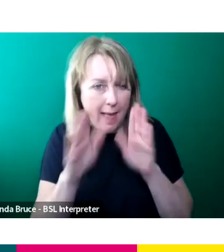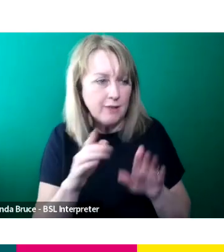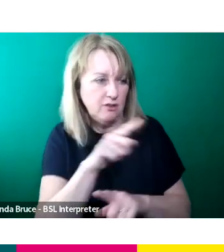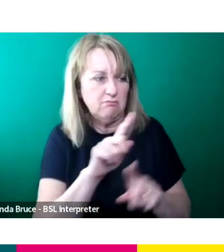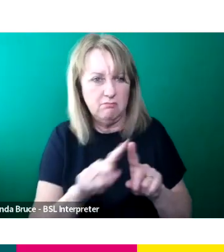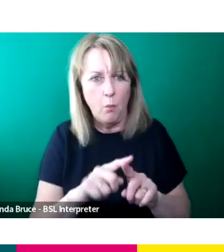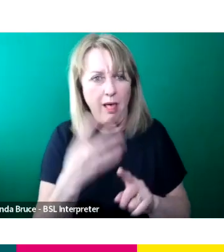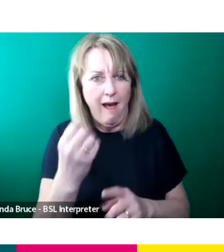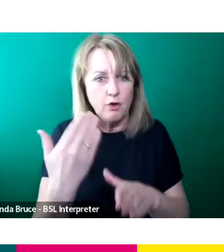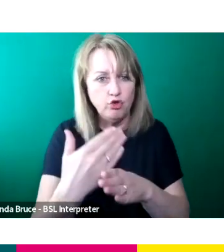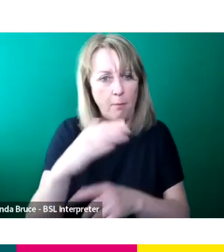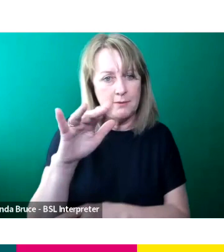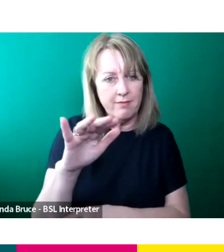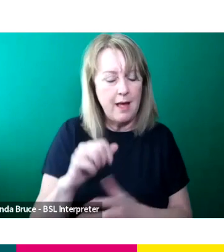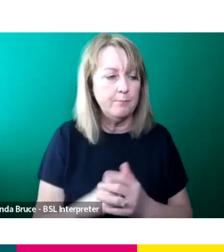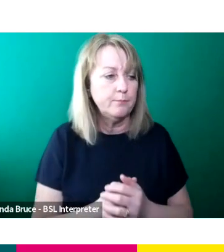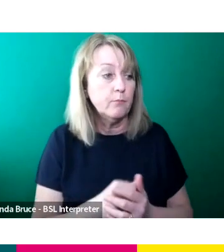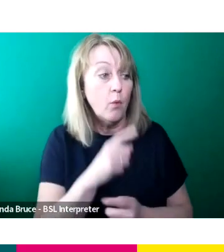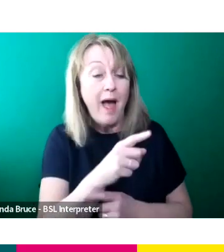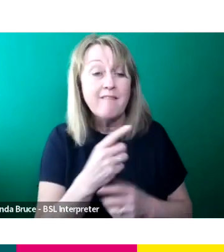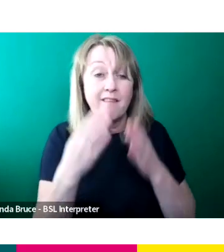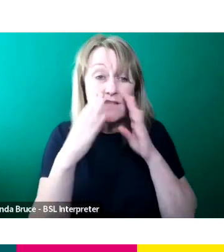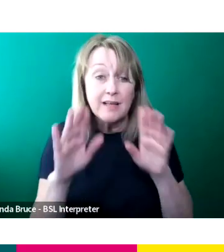And then these are just some of the other Facebook groups that we post in.